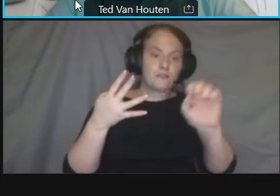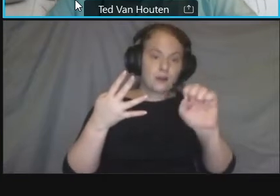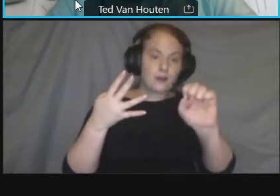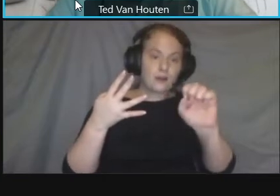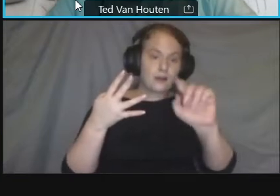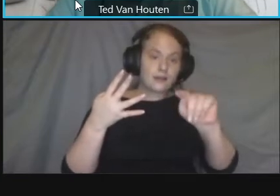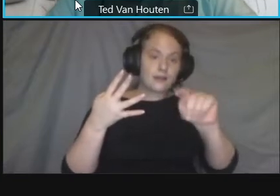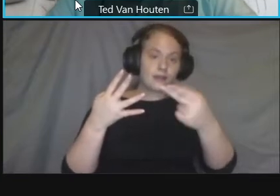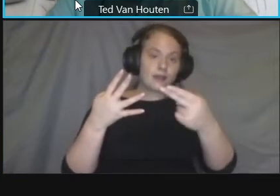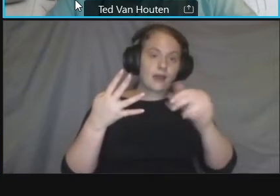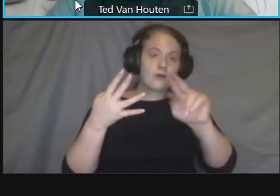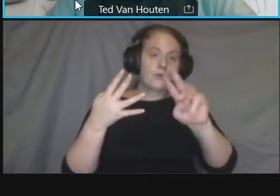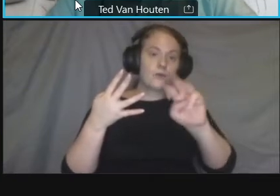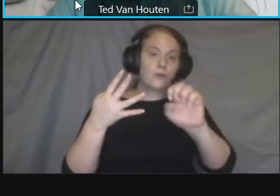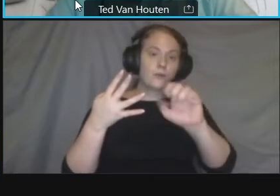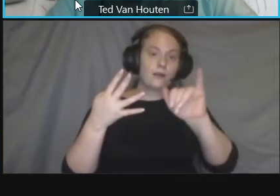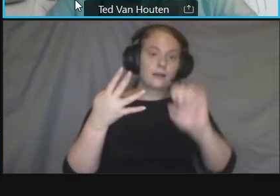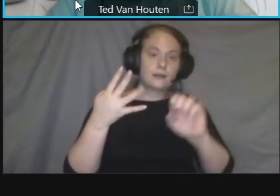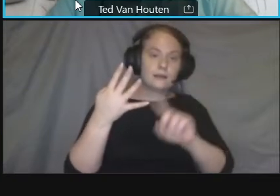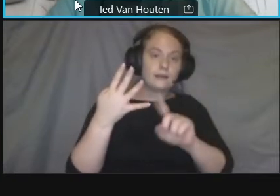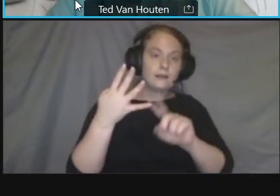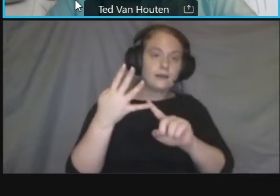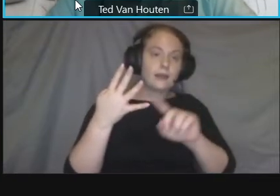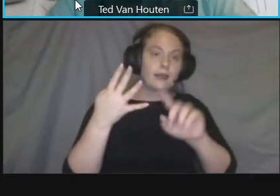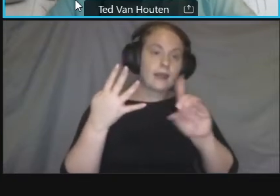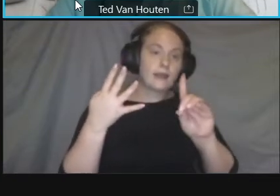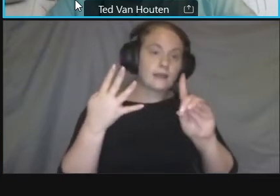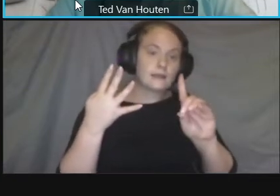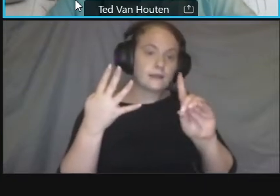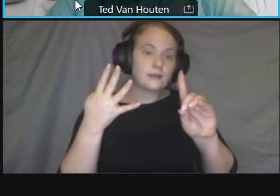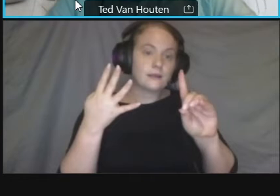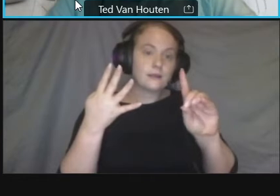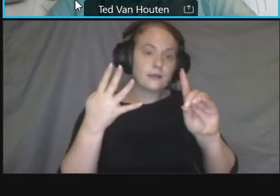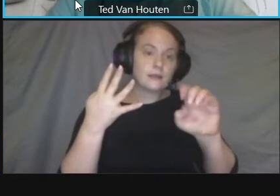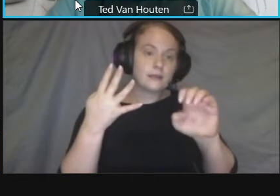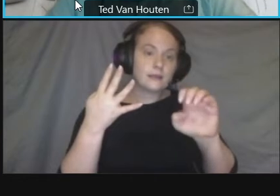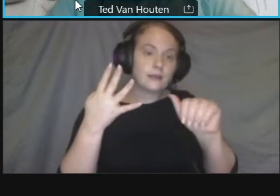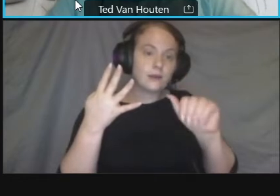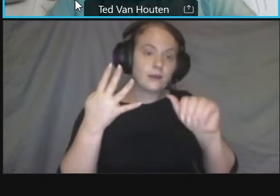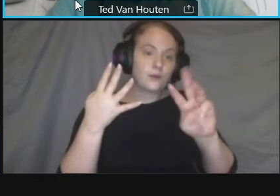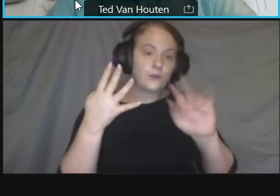joining us on the call today are uh ray moravec from wallace montgomery who's the lead consultant